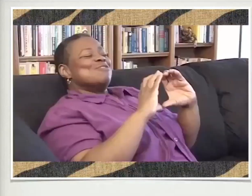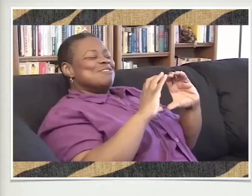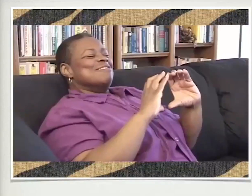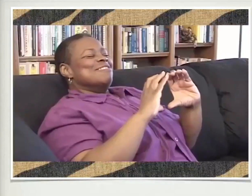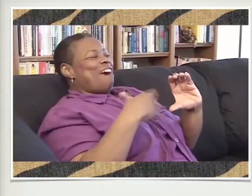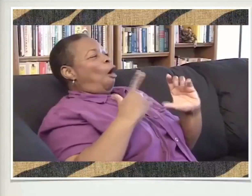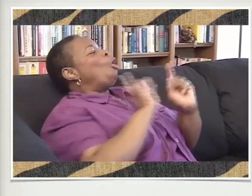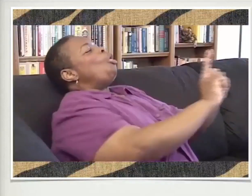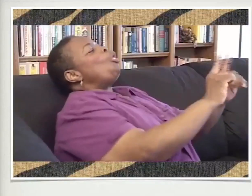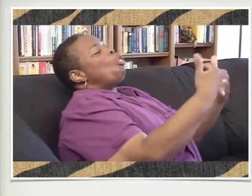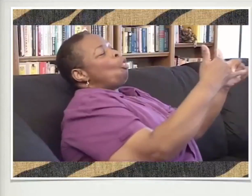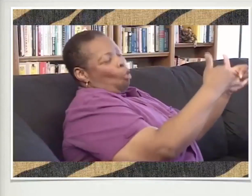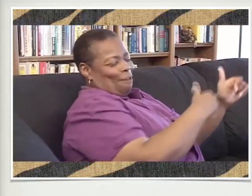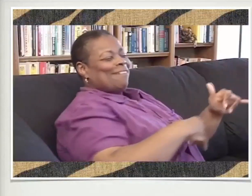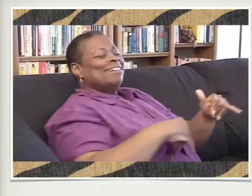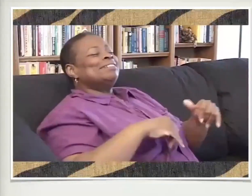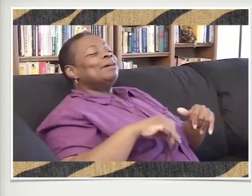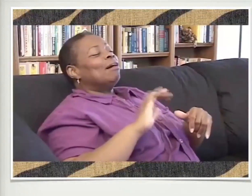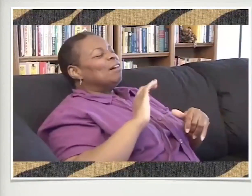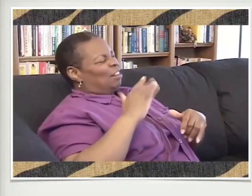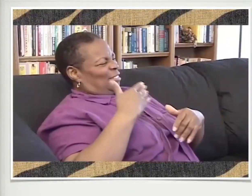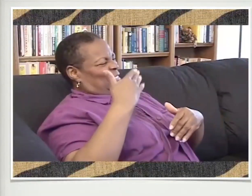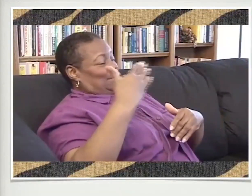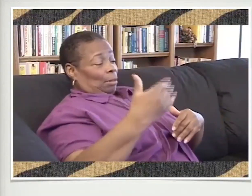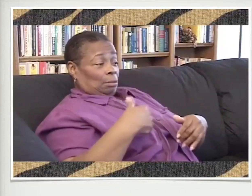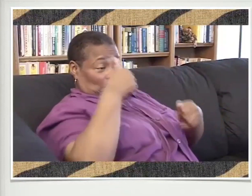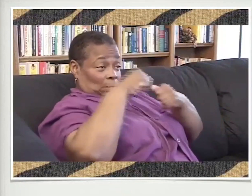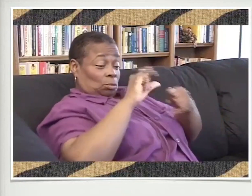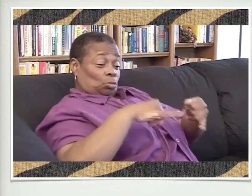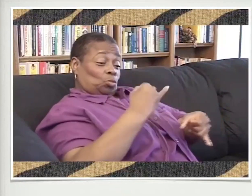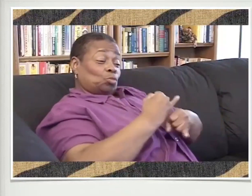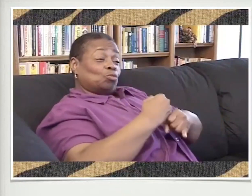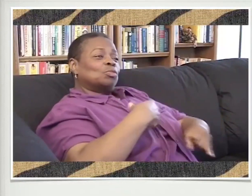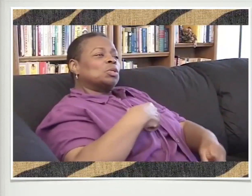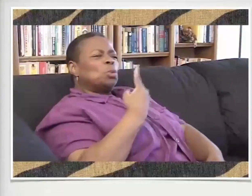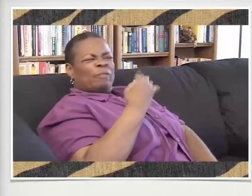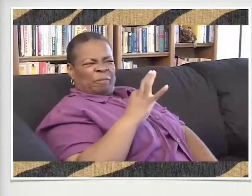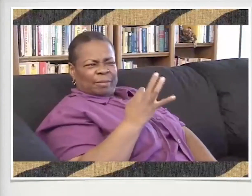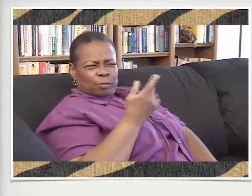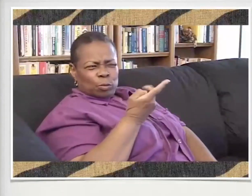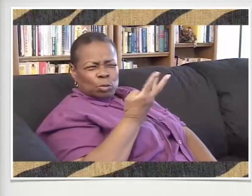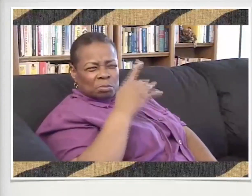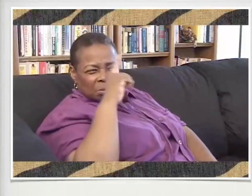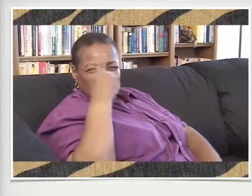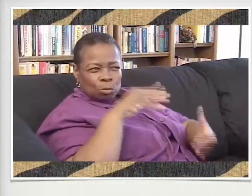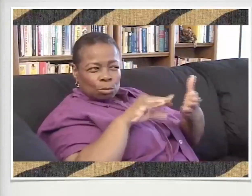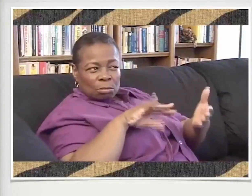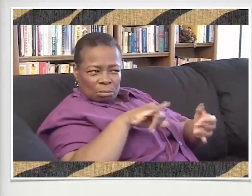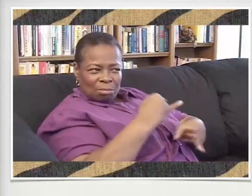So there was a red ball that we would play with. And I can remember at the deaf school I was only one